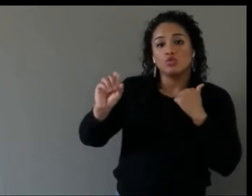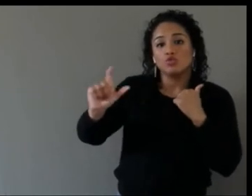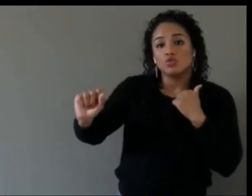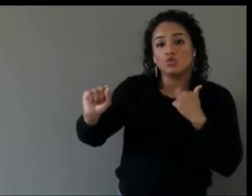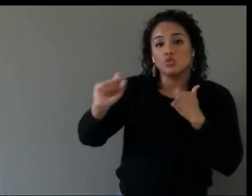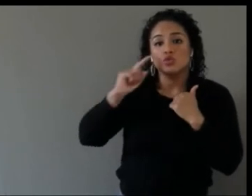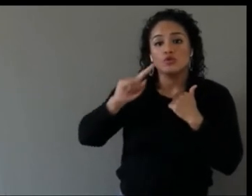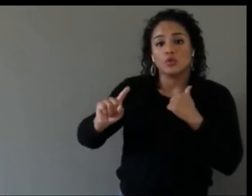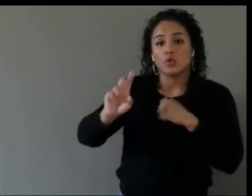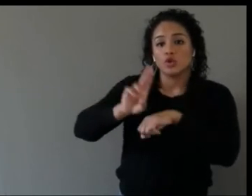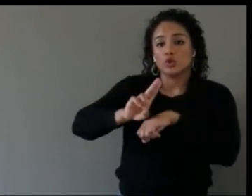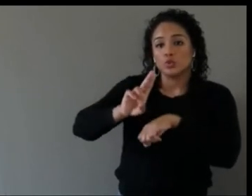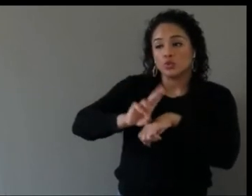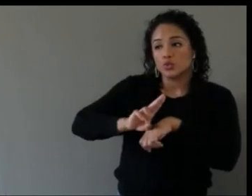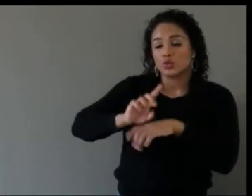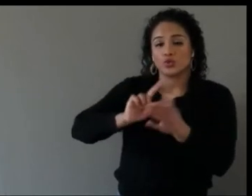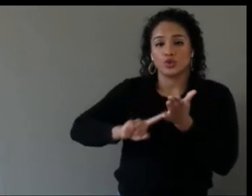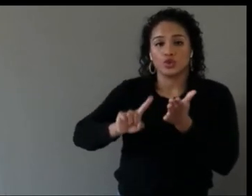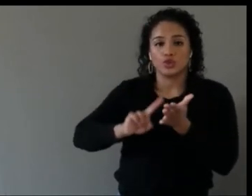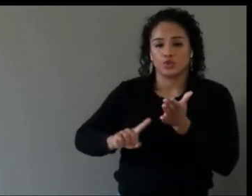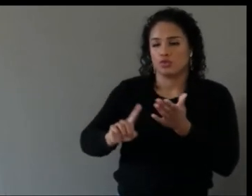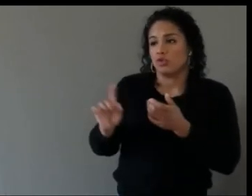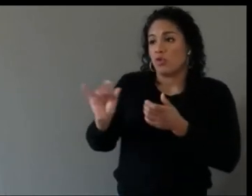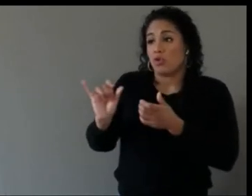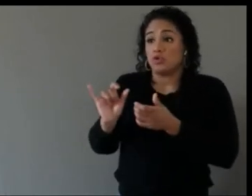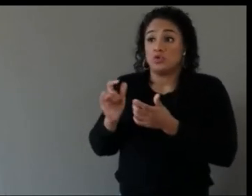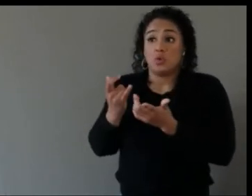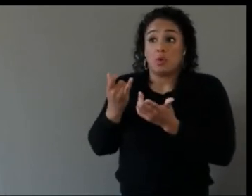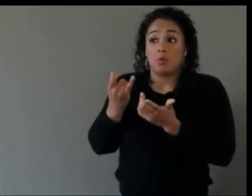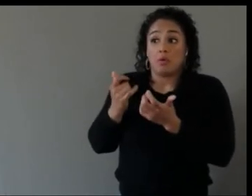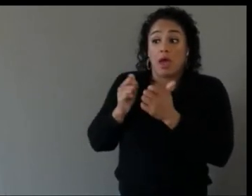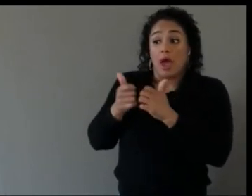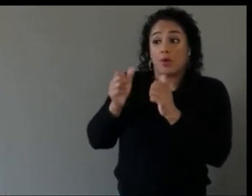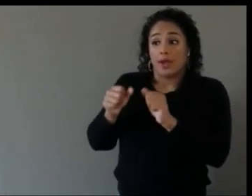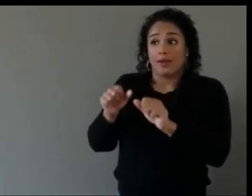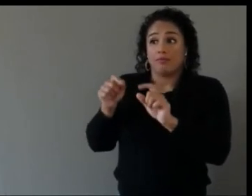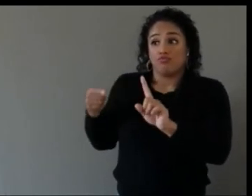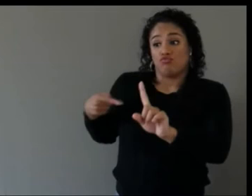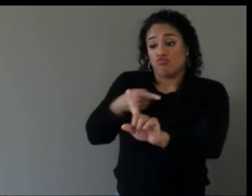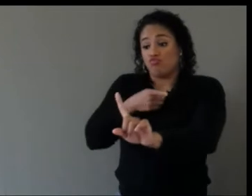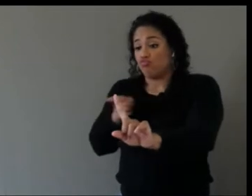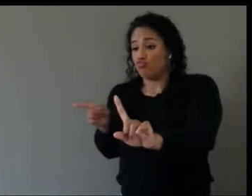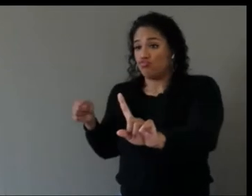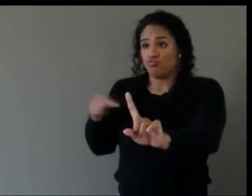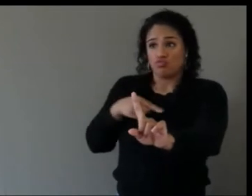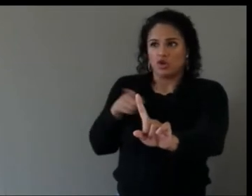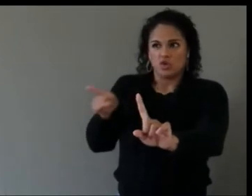and what sort of work arounds have you found to bypass those challenges?